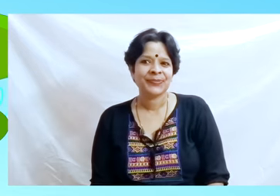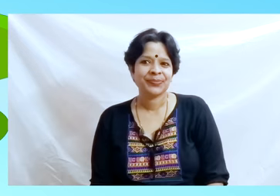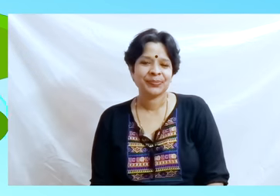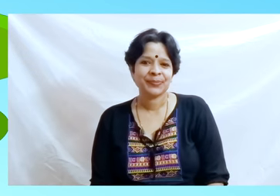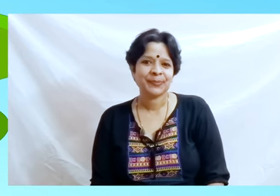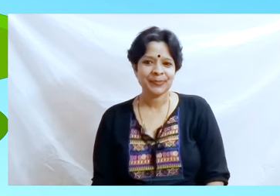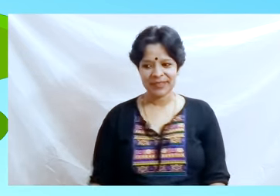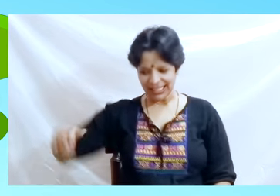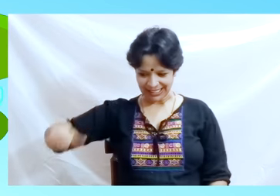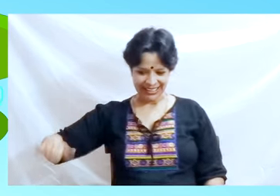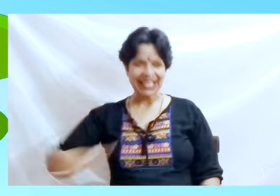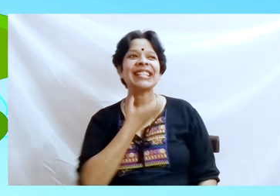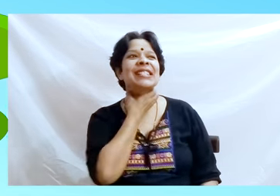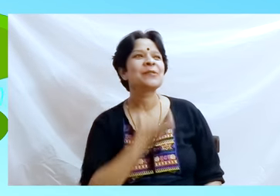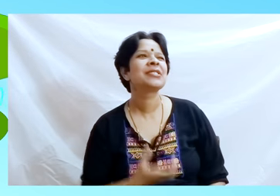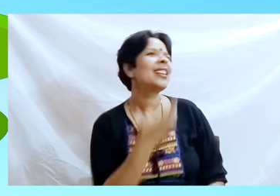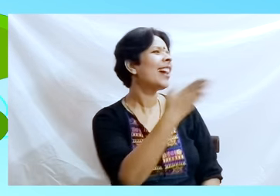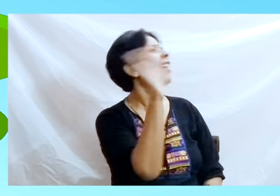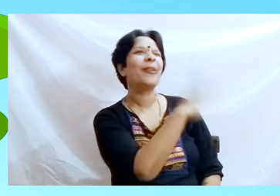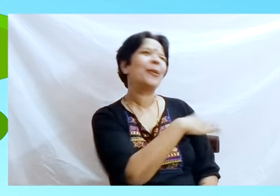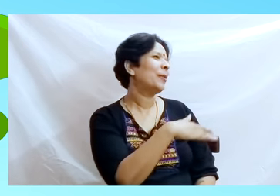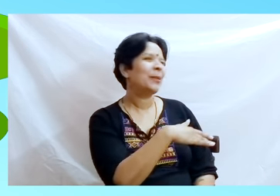“Oh much bigger than that” said the little frog!